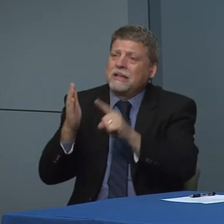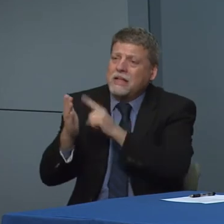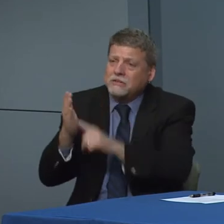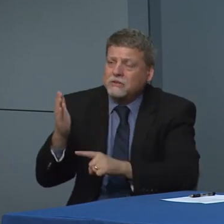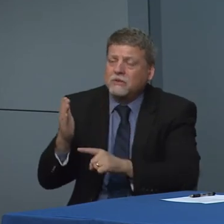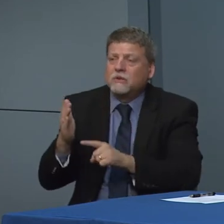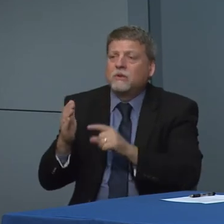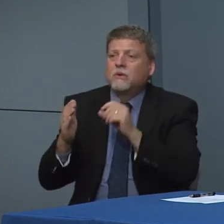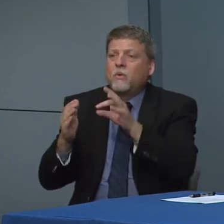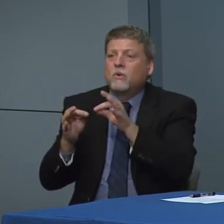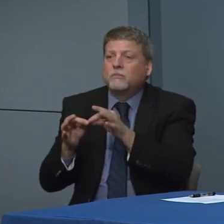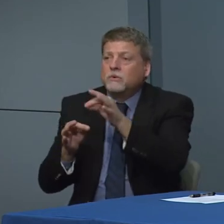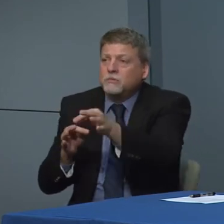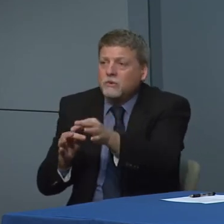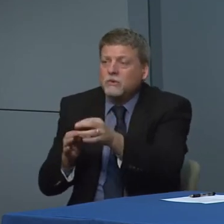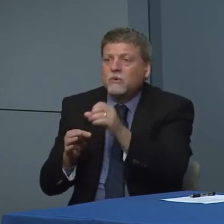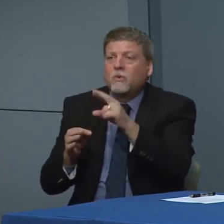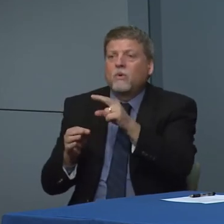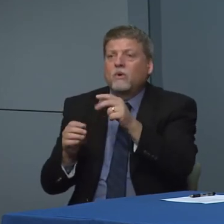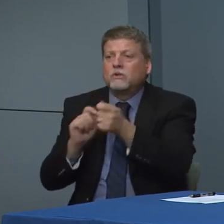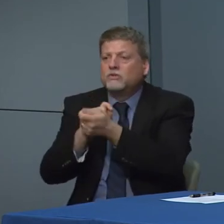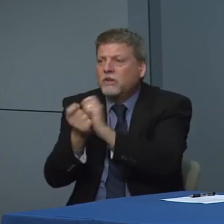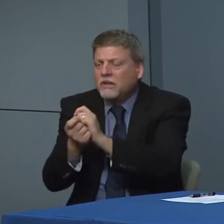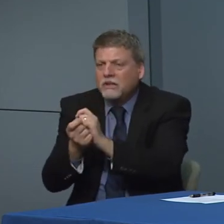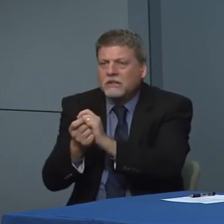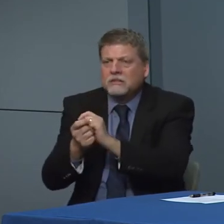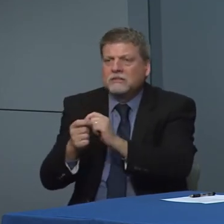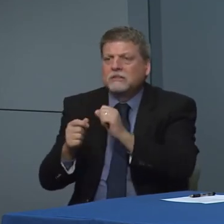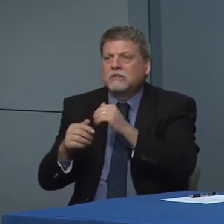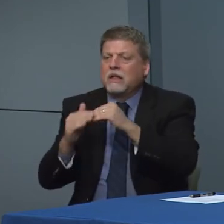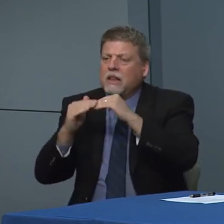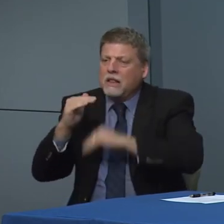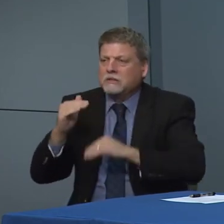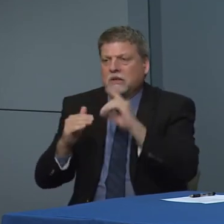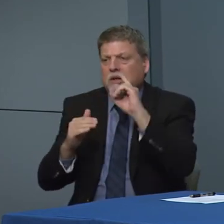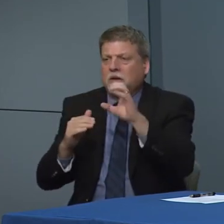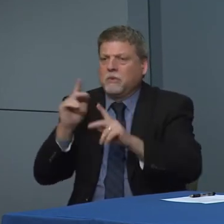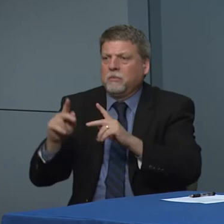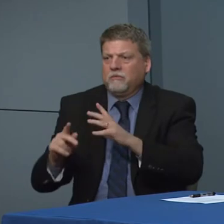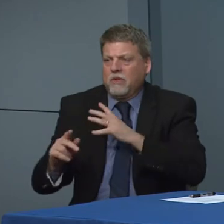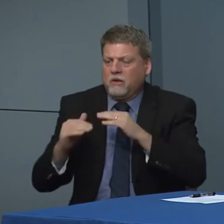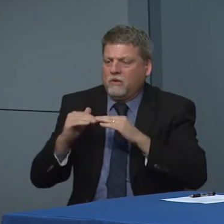gatherings that include folks more than a 100 100 people.